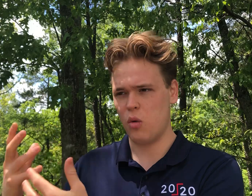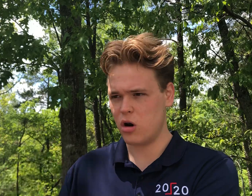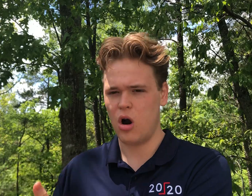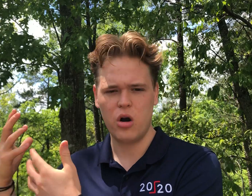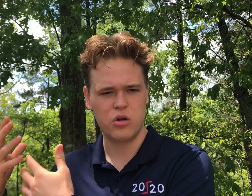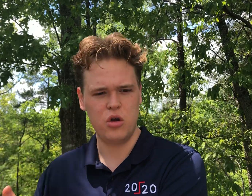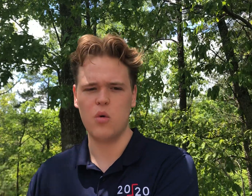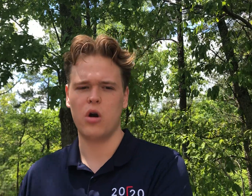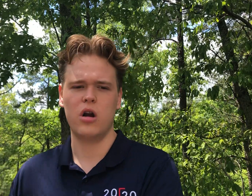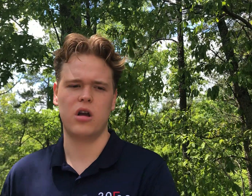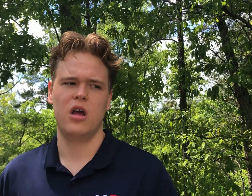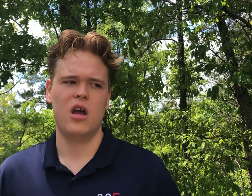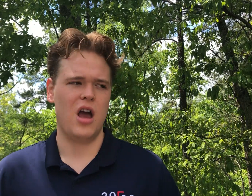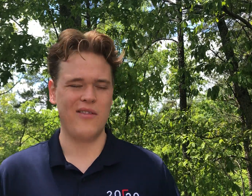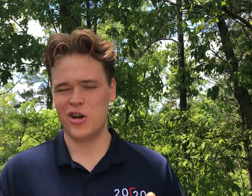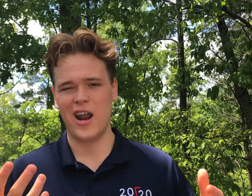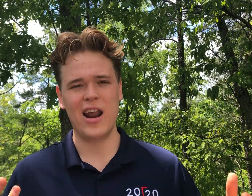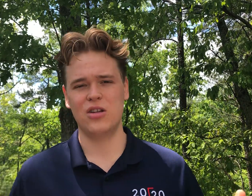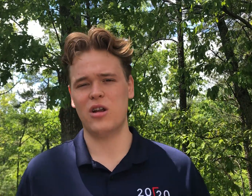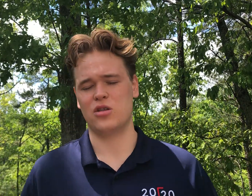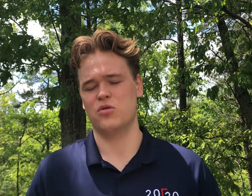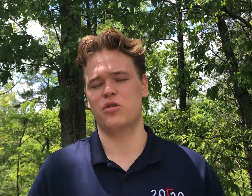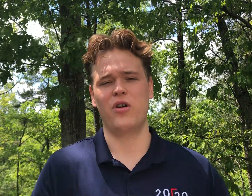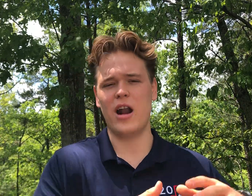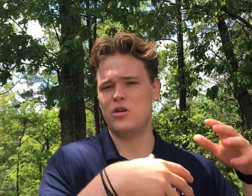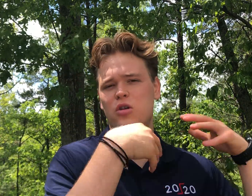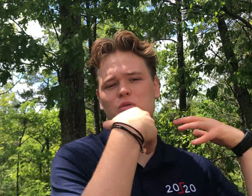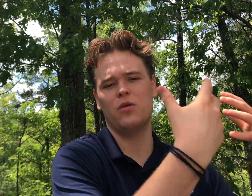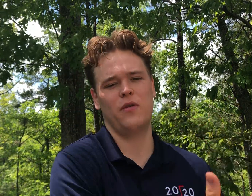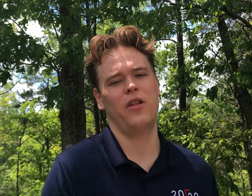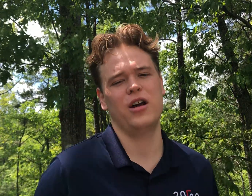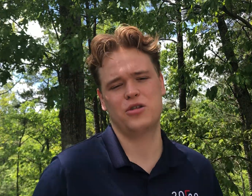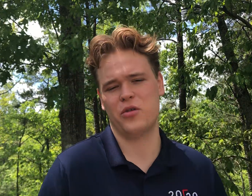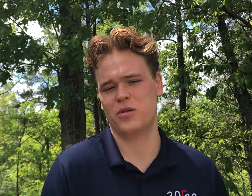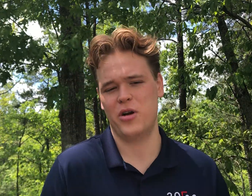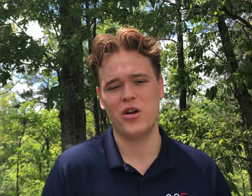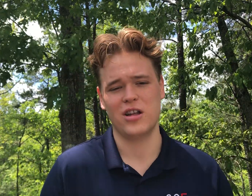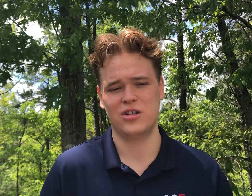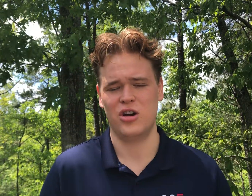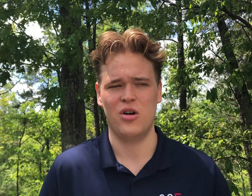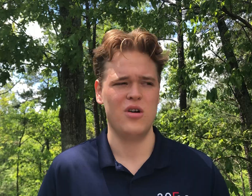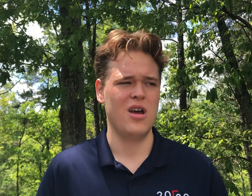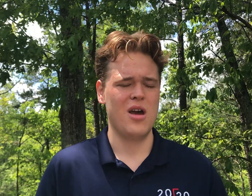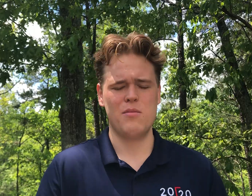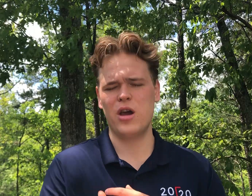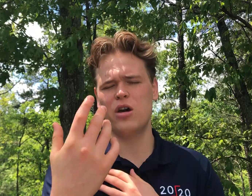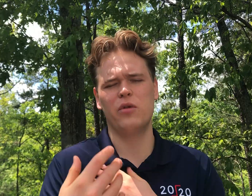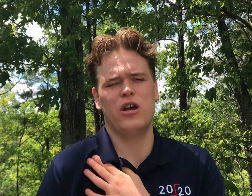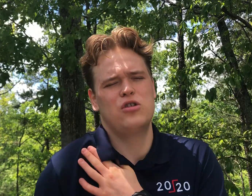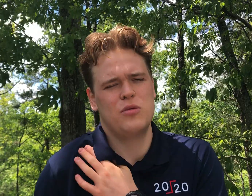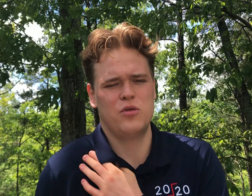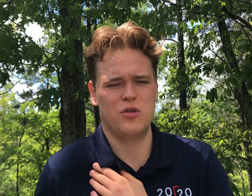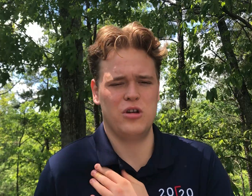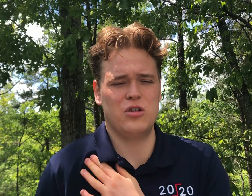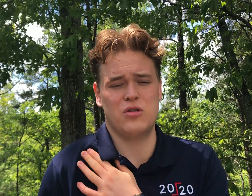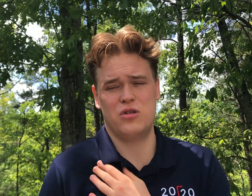work hard, do you work, have a good attitude at school, your attitude is what reflects your experience. Make good relationships with your teachers,